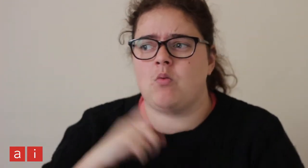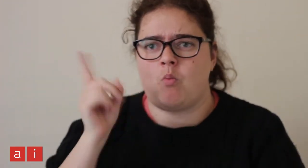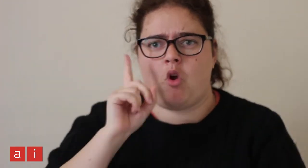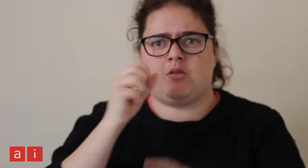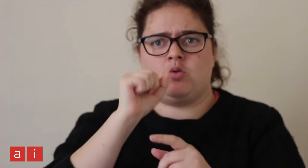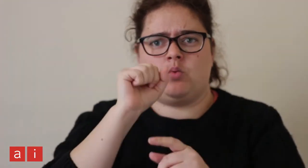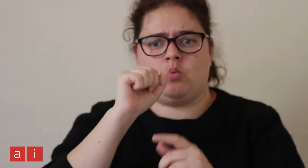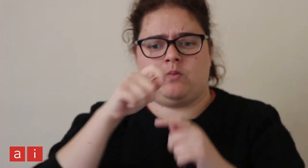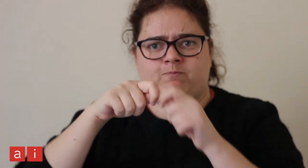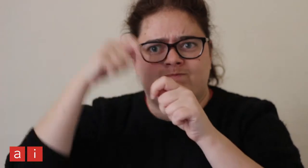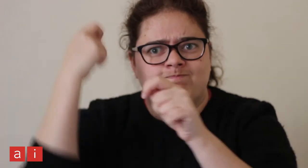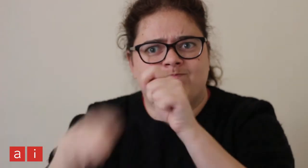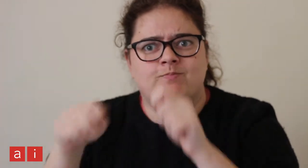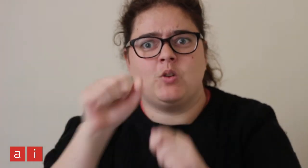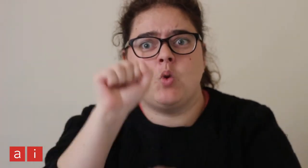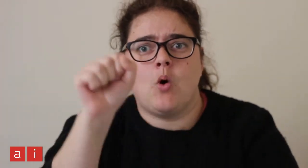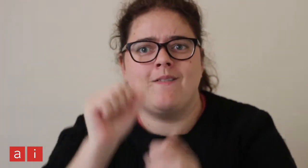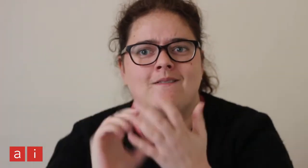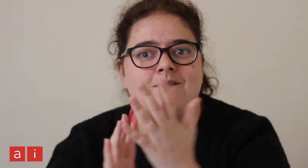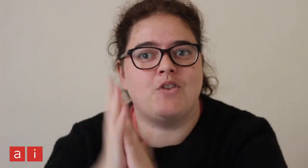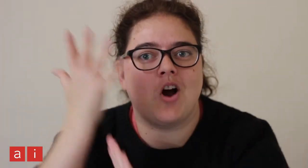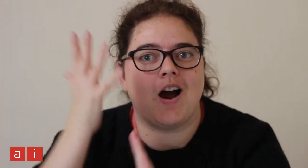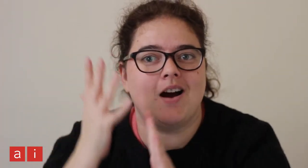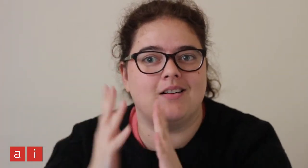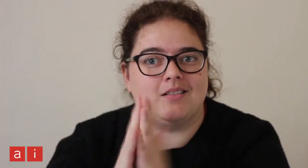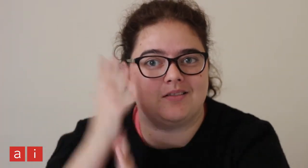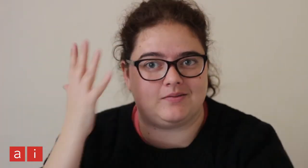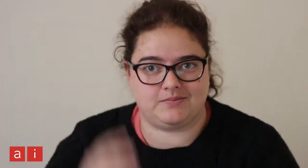What ignites your fire?